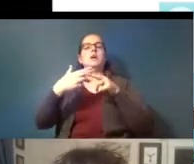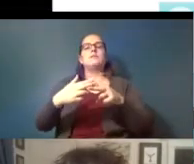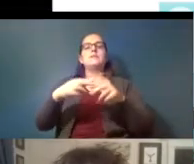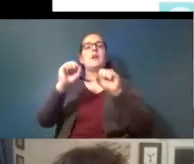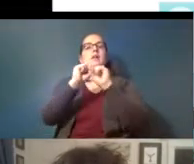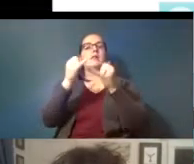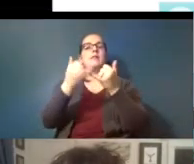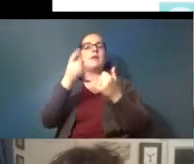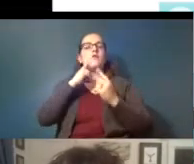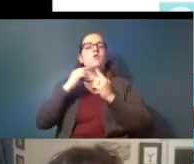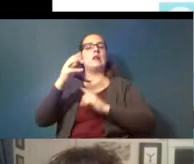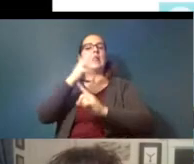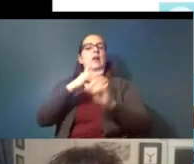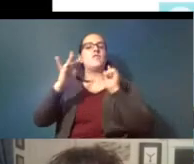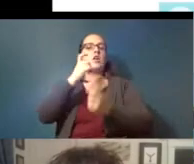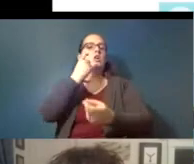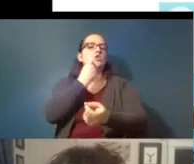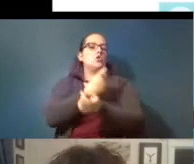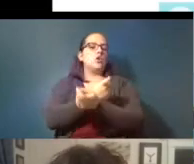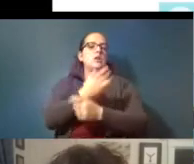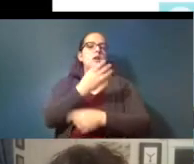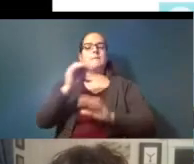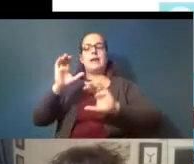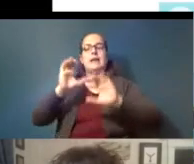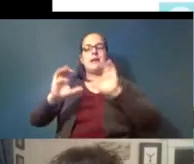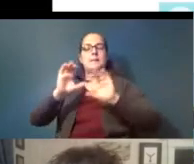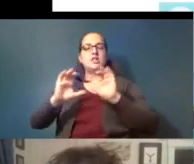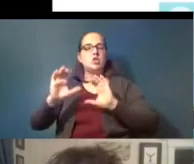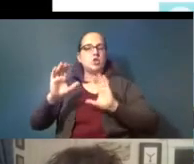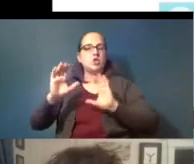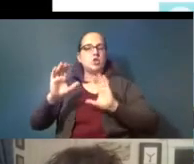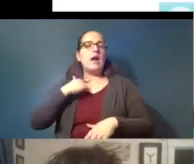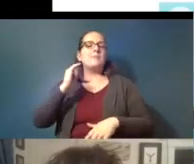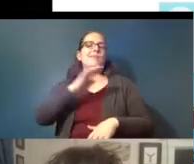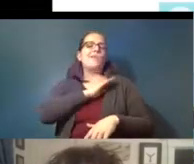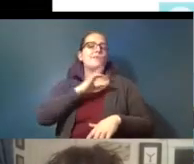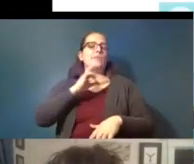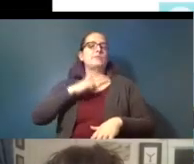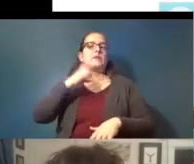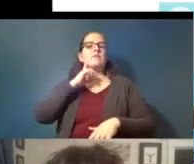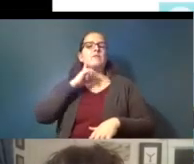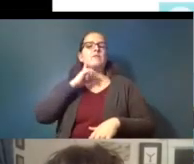environmental toxicology and chemistry i'm on the the board for the north america um